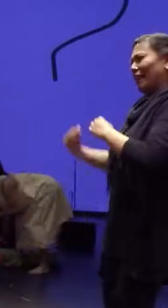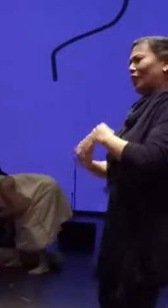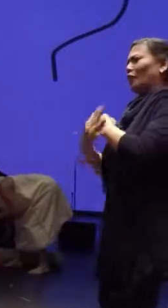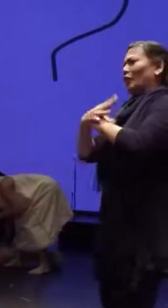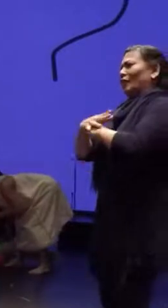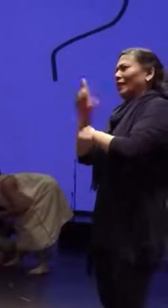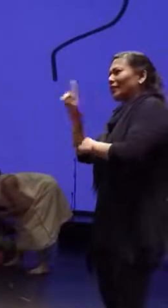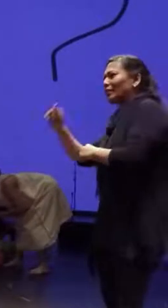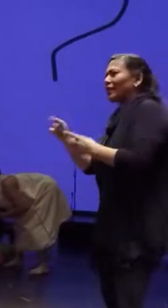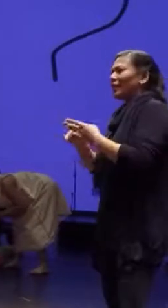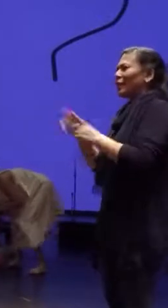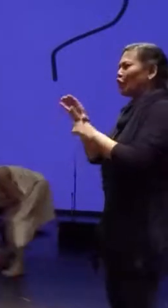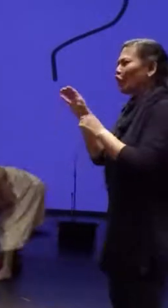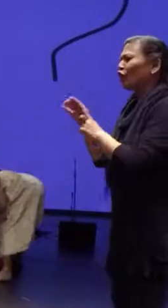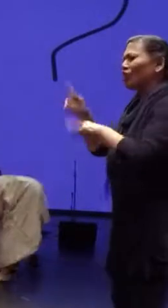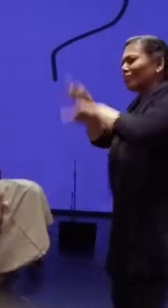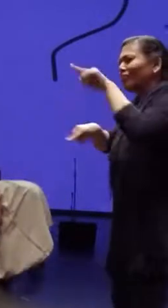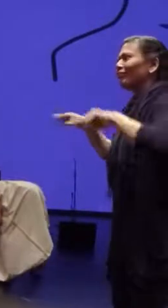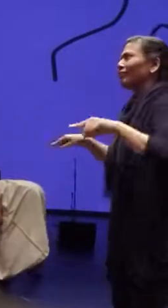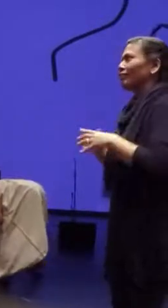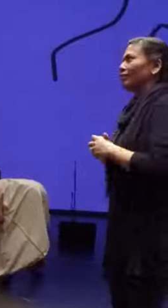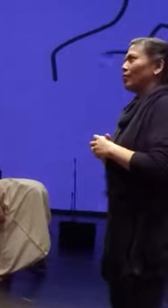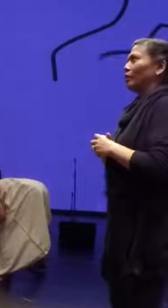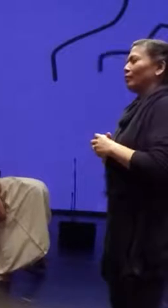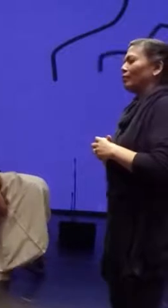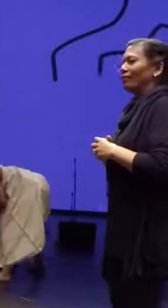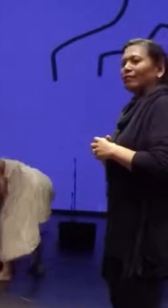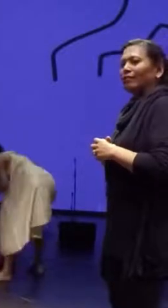and vice versa. You know, so I just wondered just as a